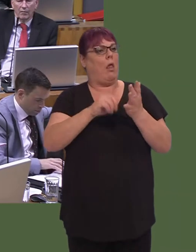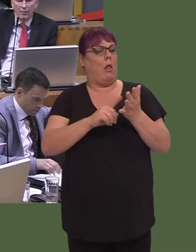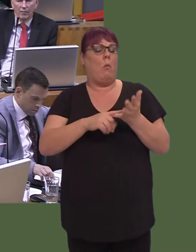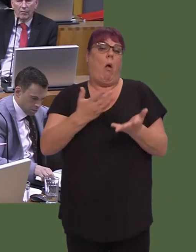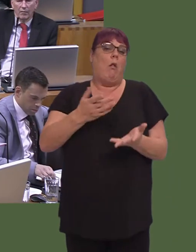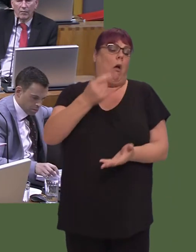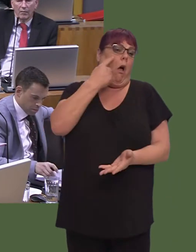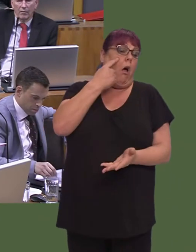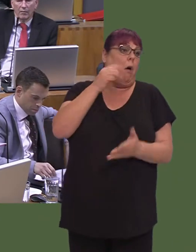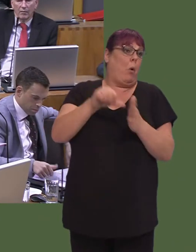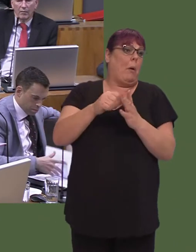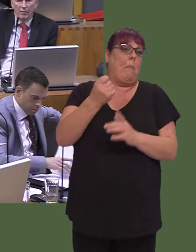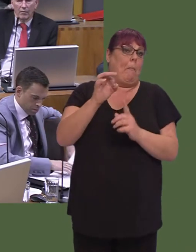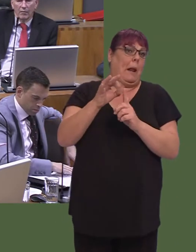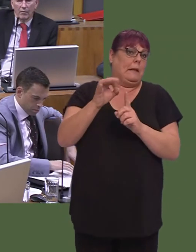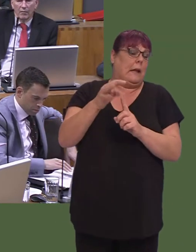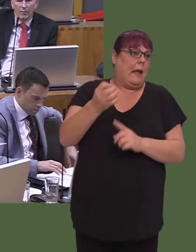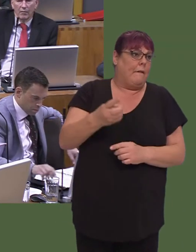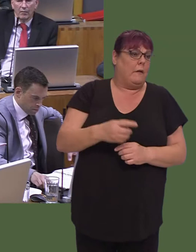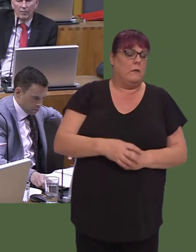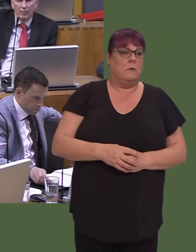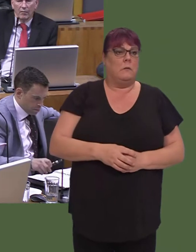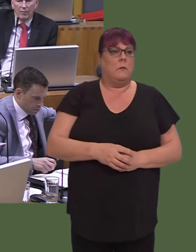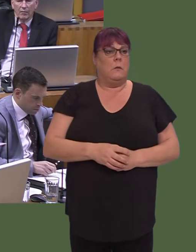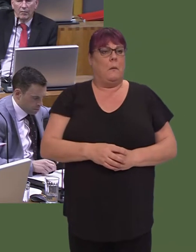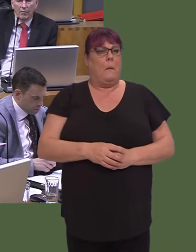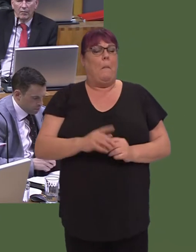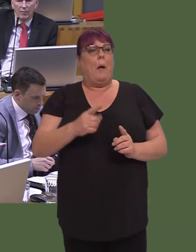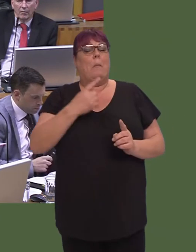But the point is this: I don't make the point that somehow all environmental regulations